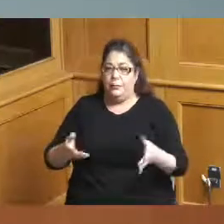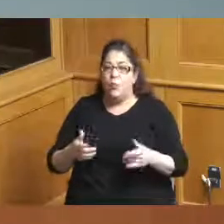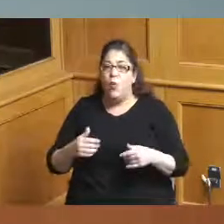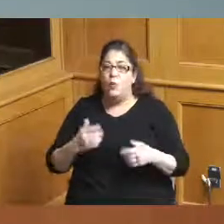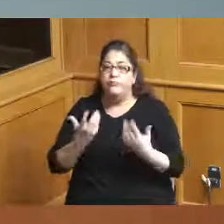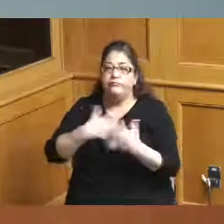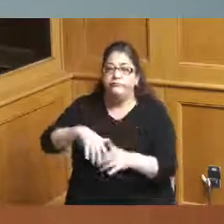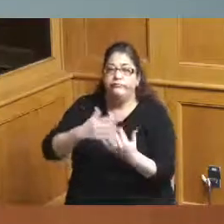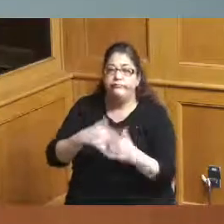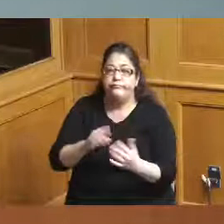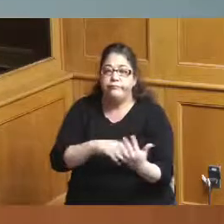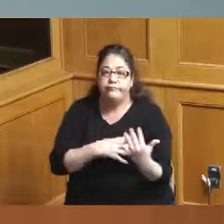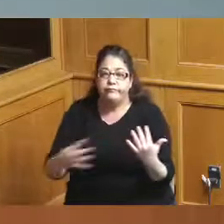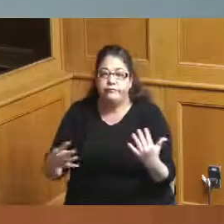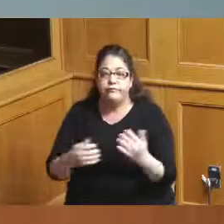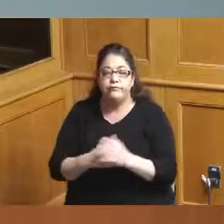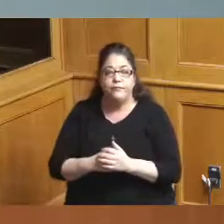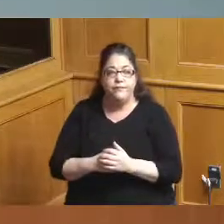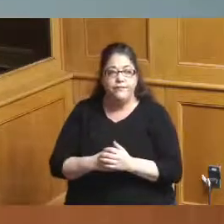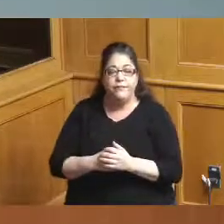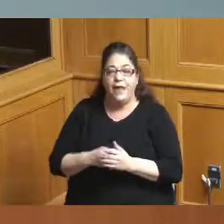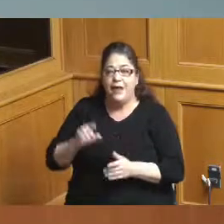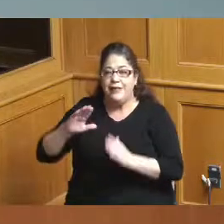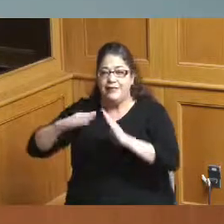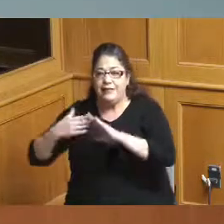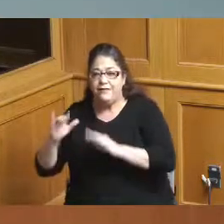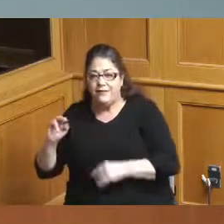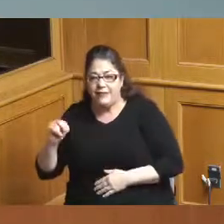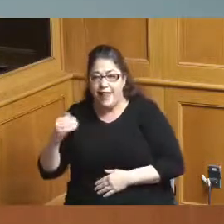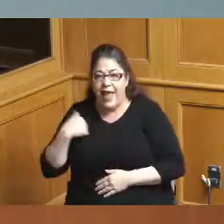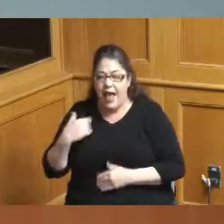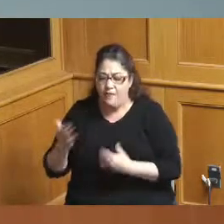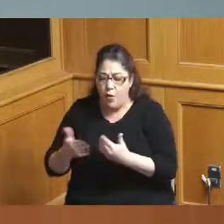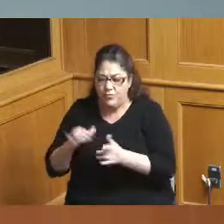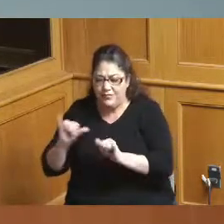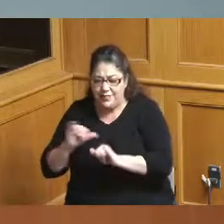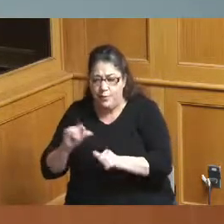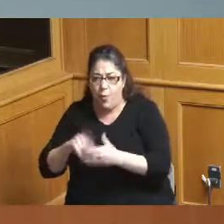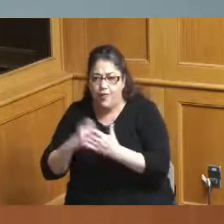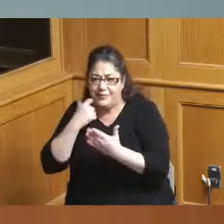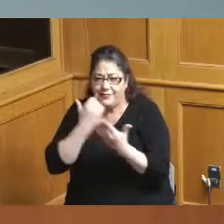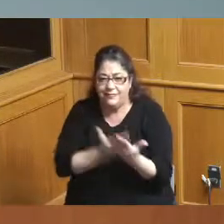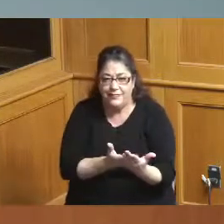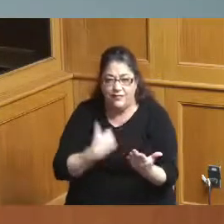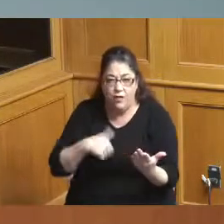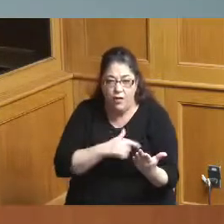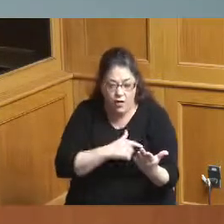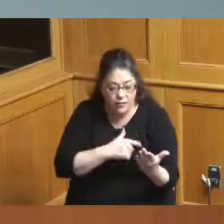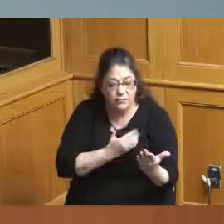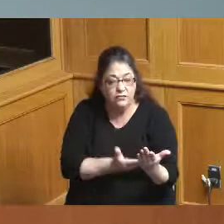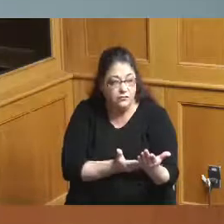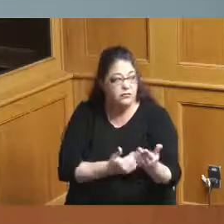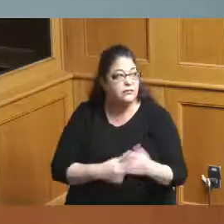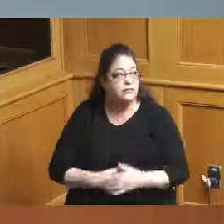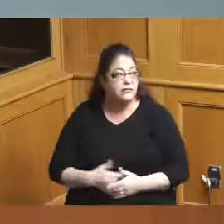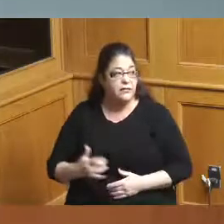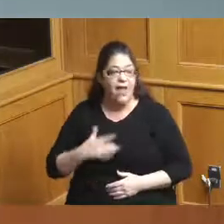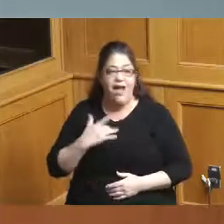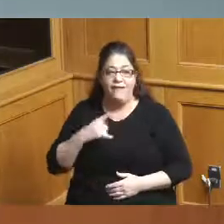something very similar to what we have in front of us and so I am I'm I feel optimistic about that I